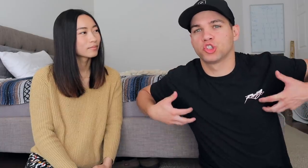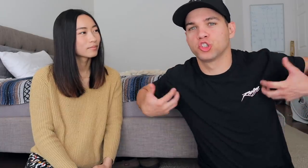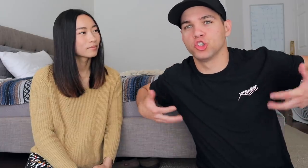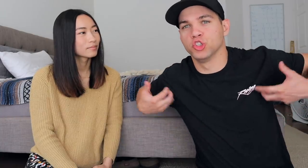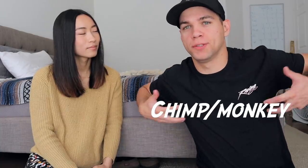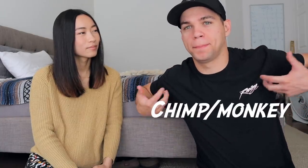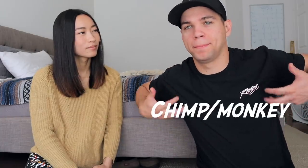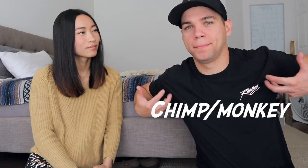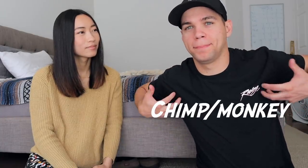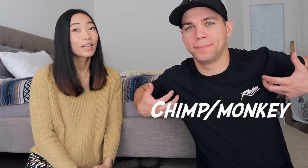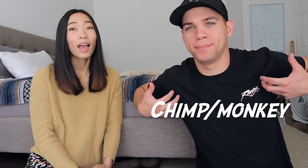Chimp